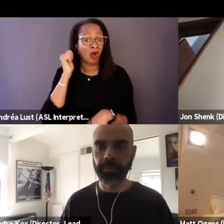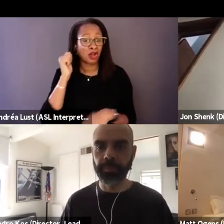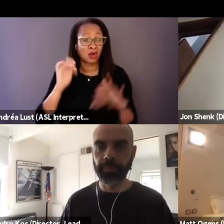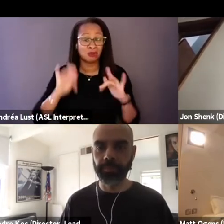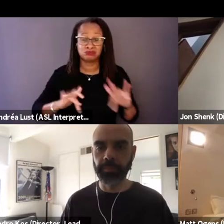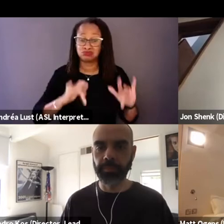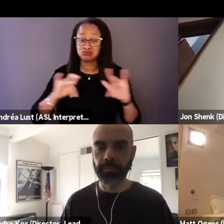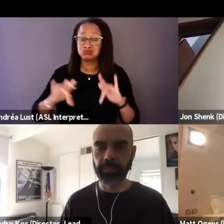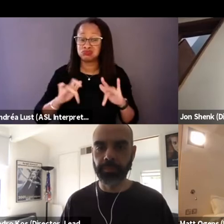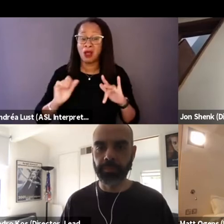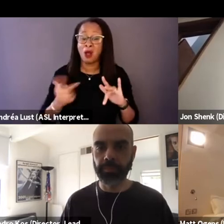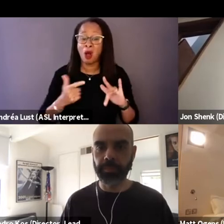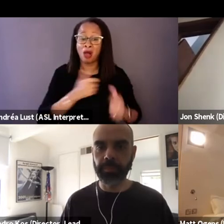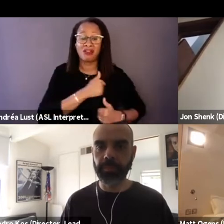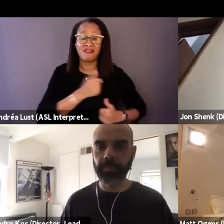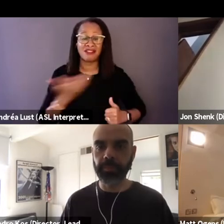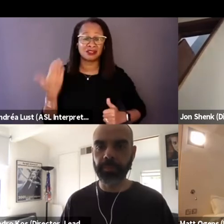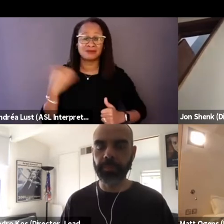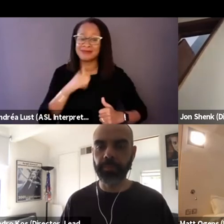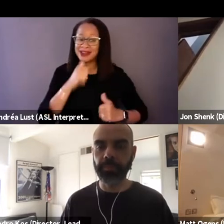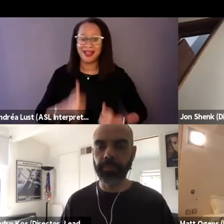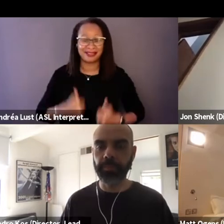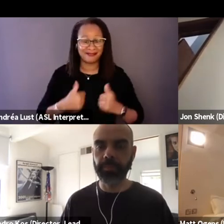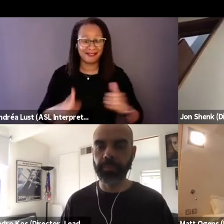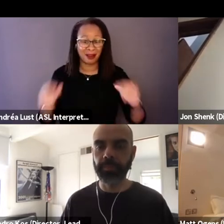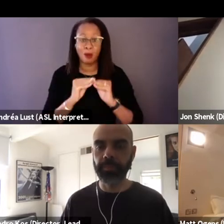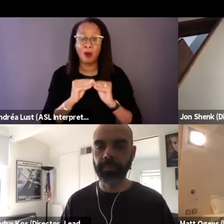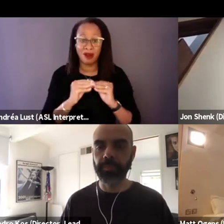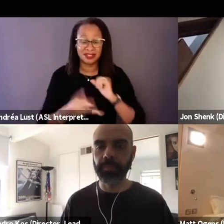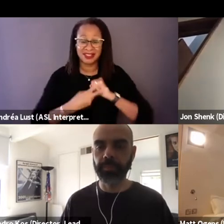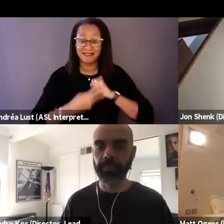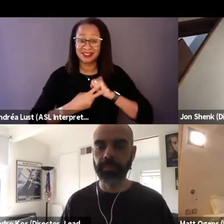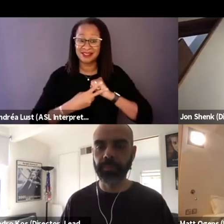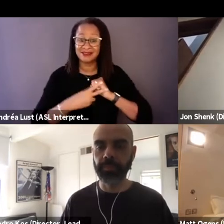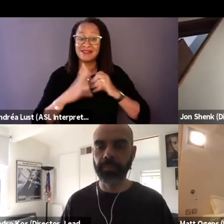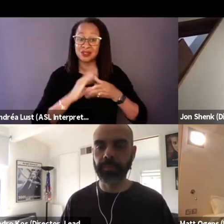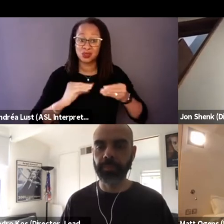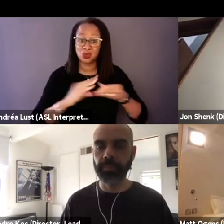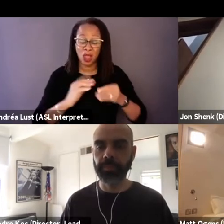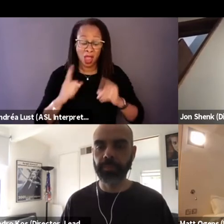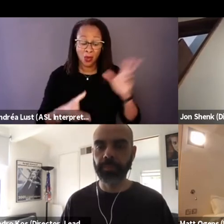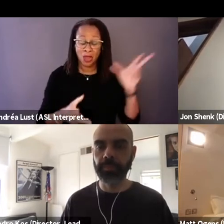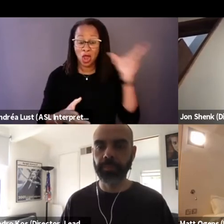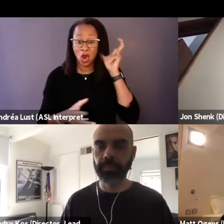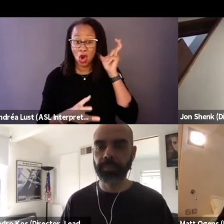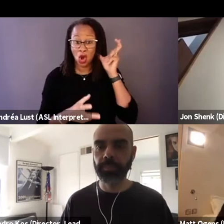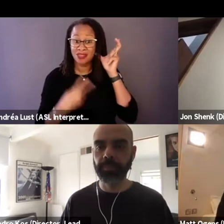that are no longer living. And once we heard those voices, we just said like, okay,